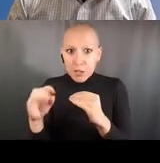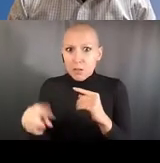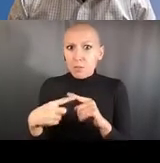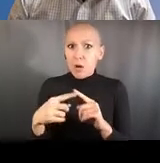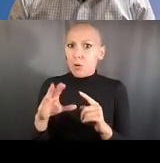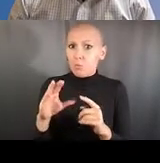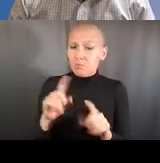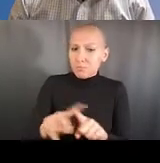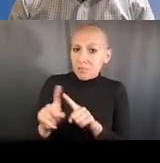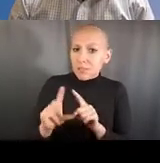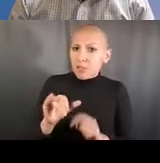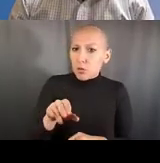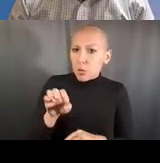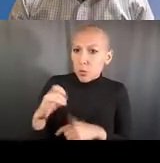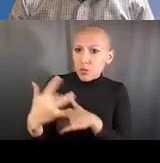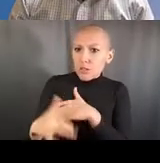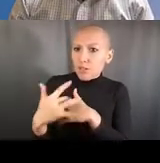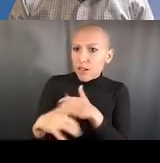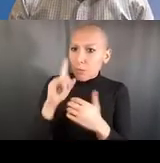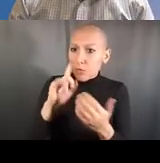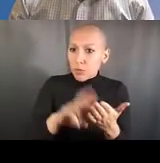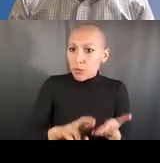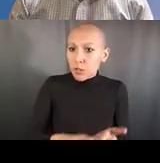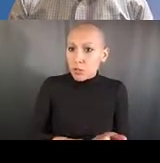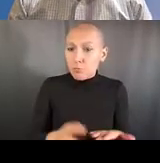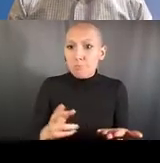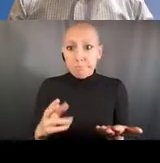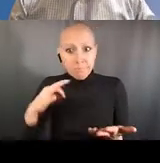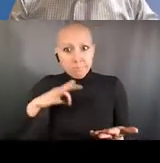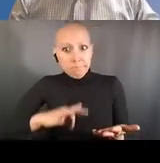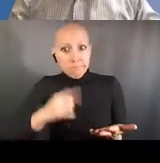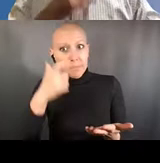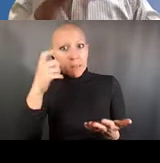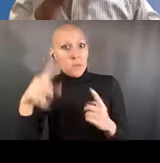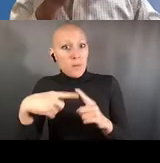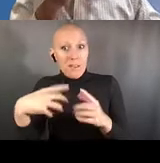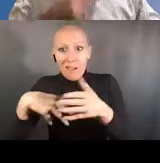of safety throughout academia, and give people additional resources